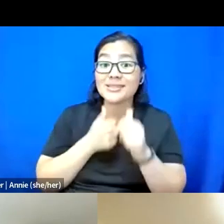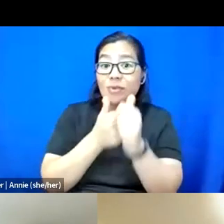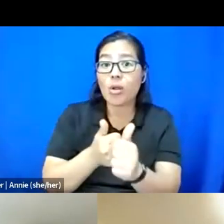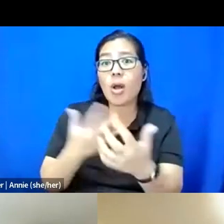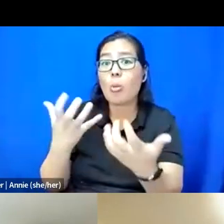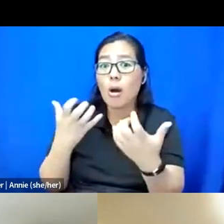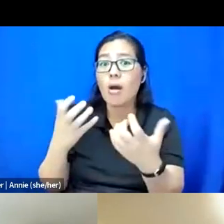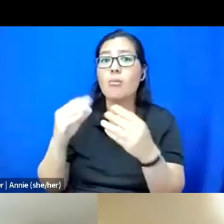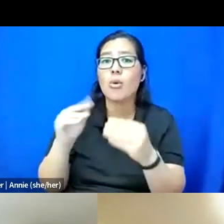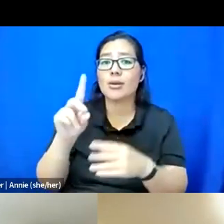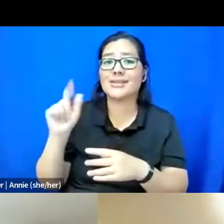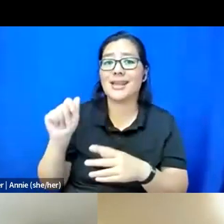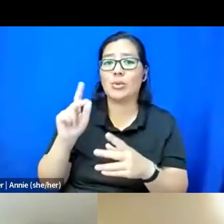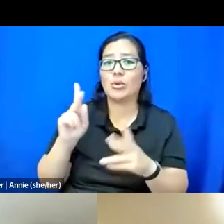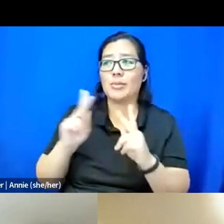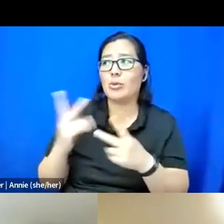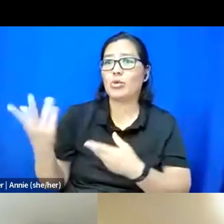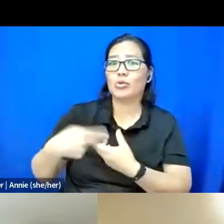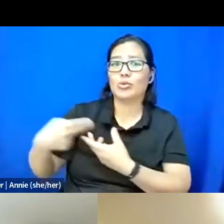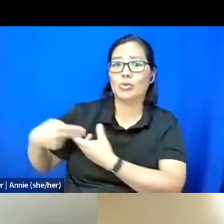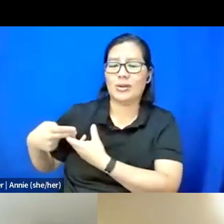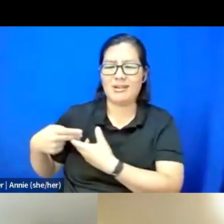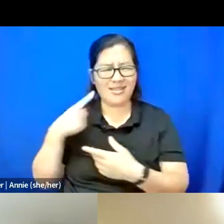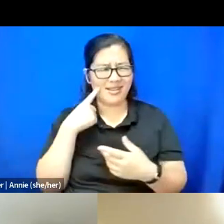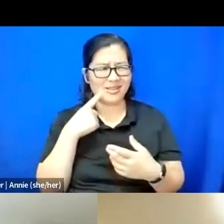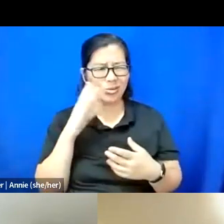I always feel like it's kind of weird talking to able-bodied people about what I'm going